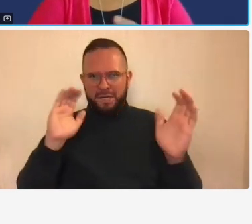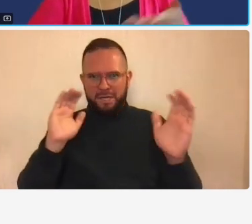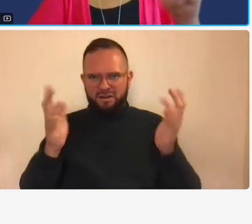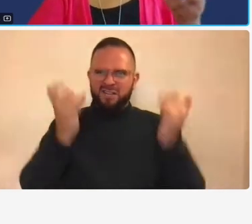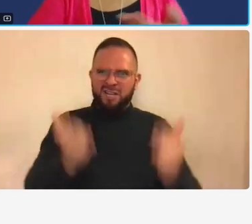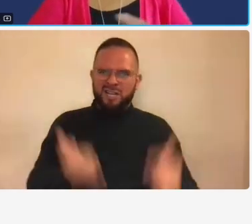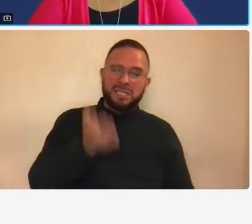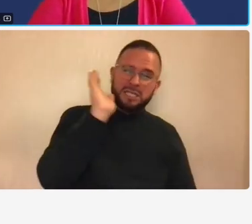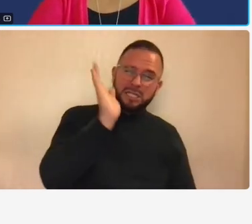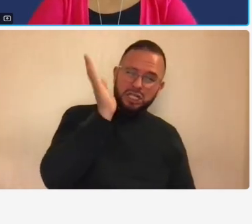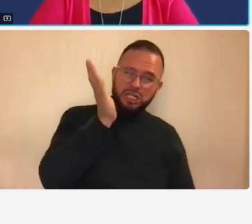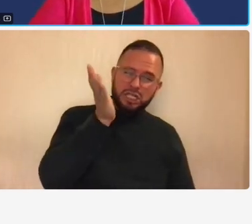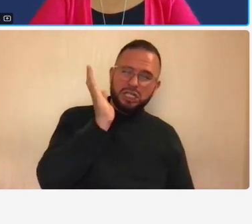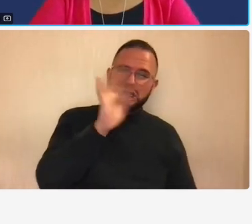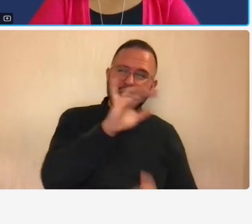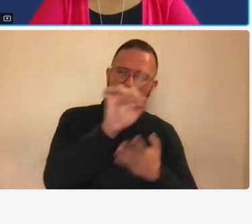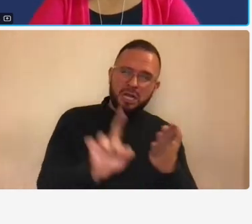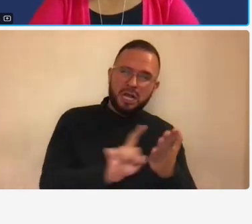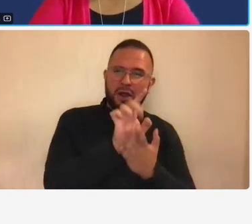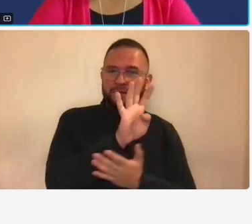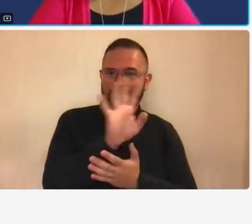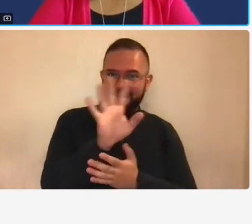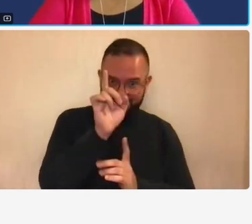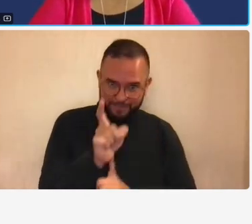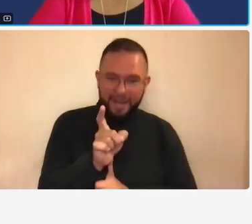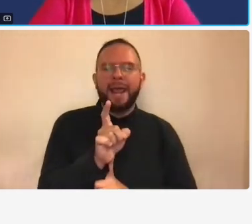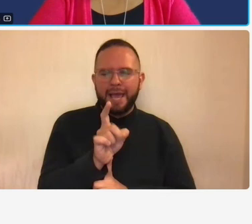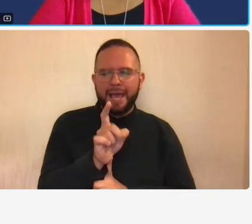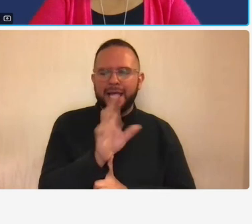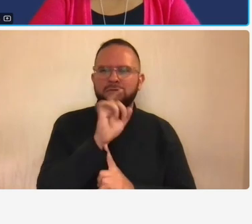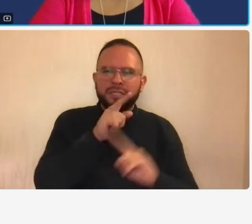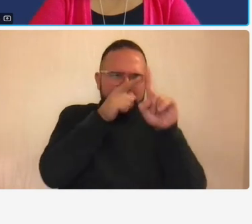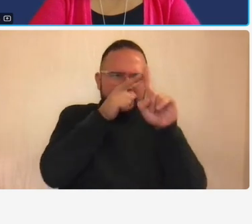you know hour and 45 minutes and brought up some of the nuances of an adequate accounting system